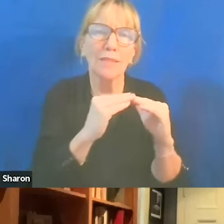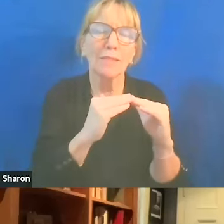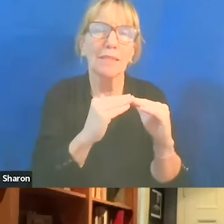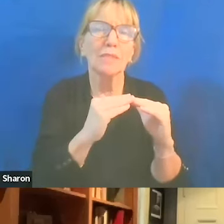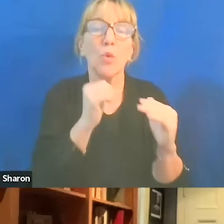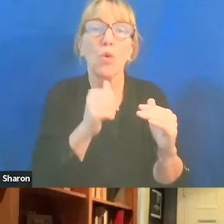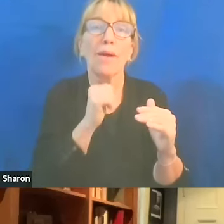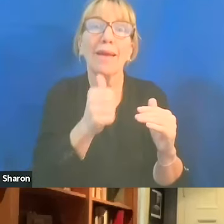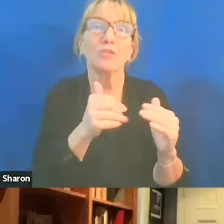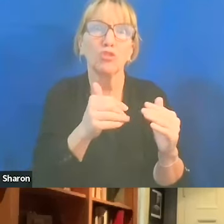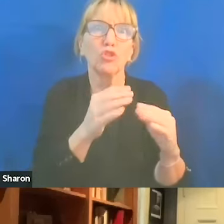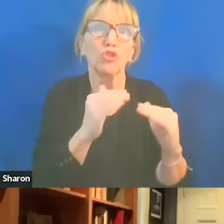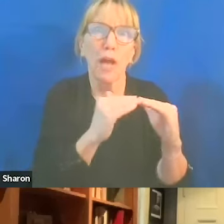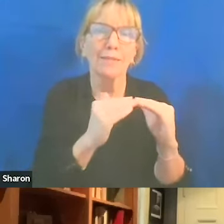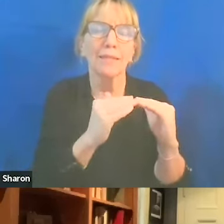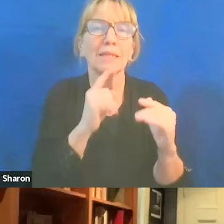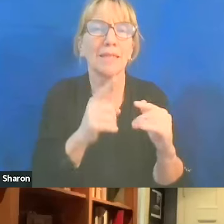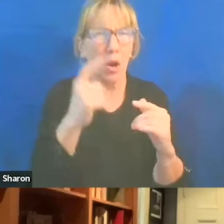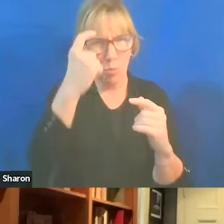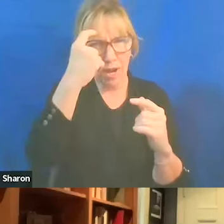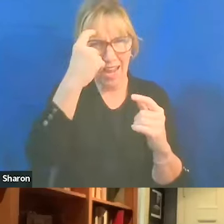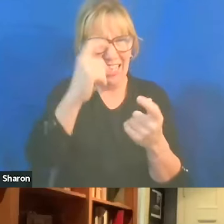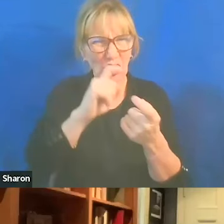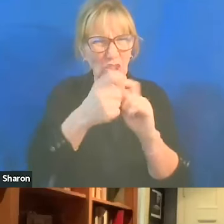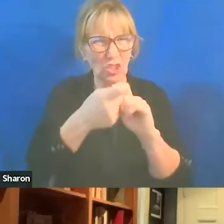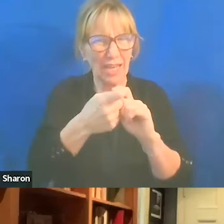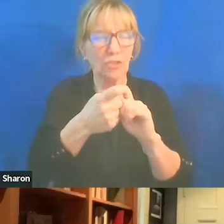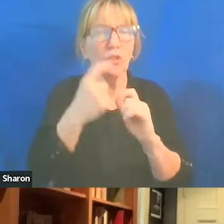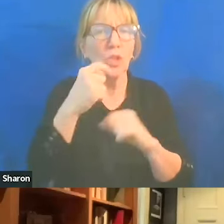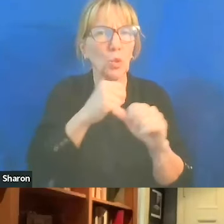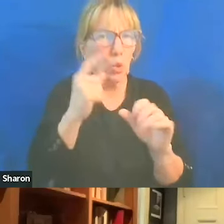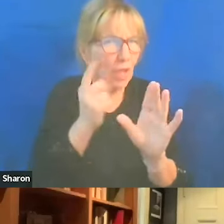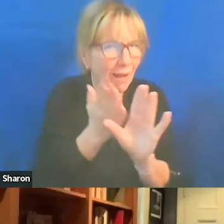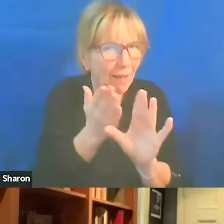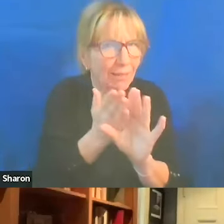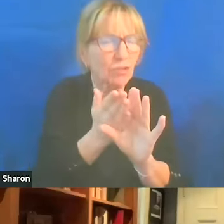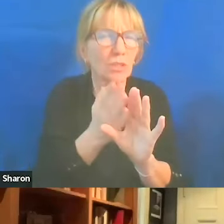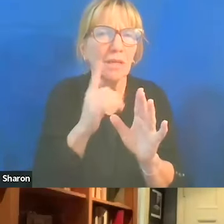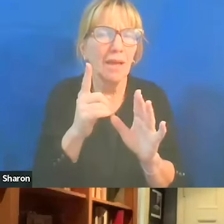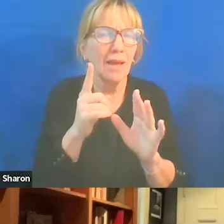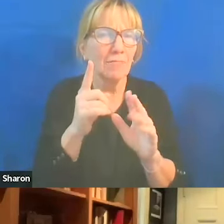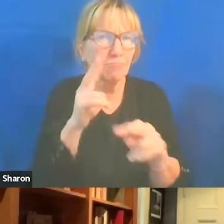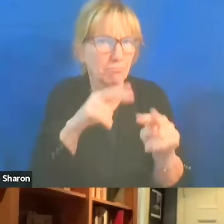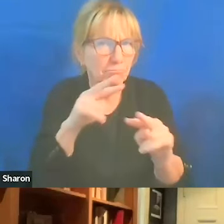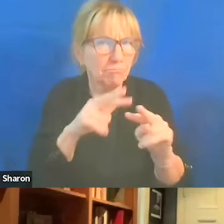There's brain science that show shows. That there's social psychology. There are other fields that show